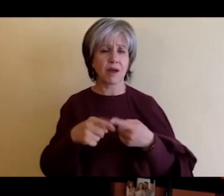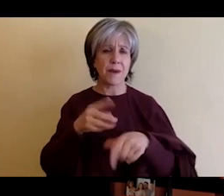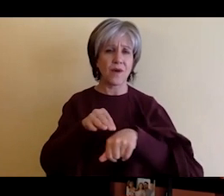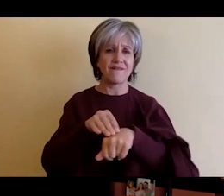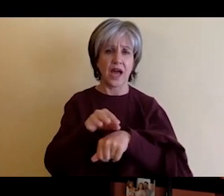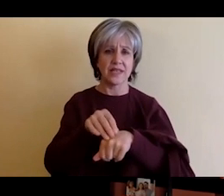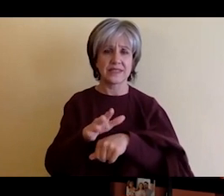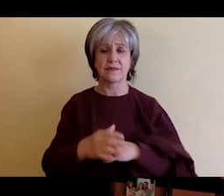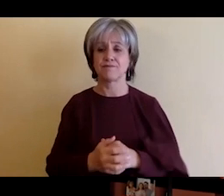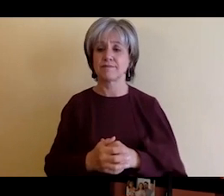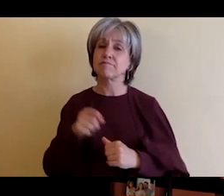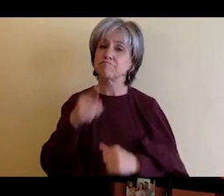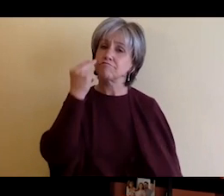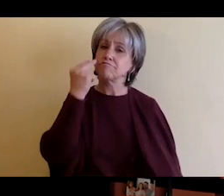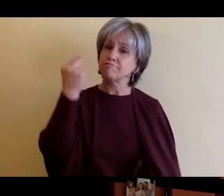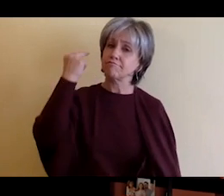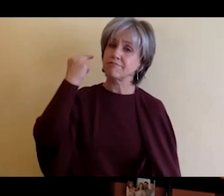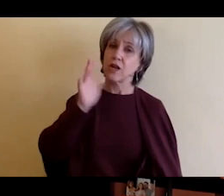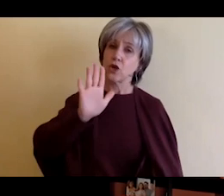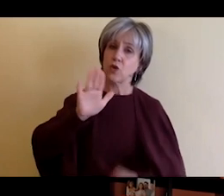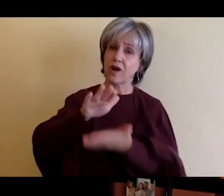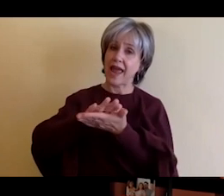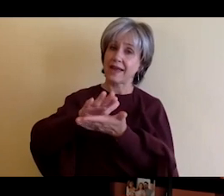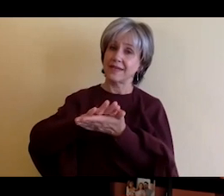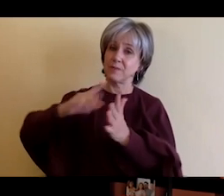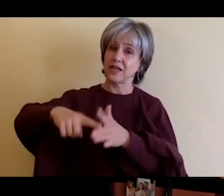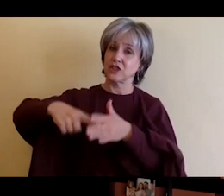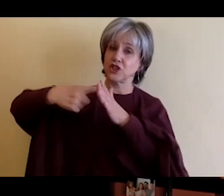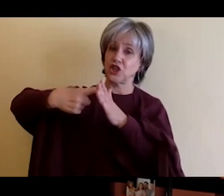academic journey to where you are now, um can you share with us one piece